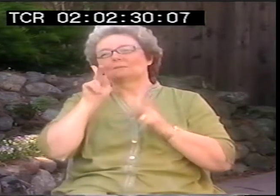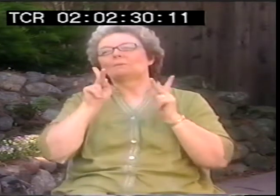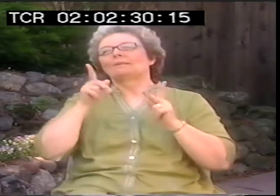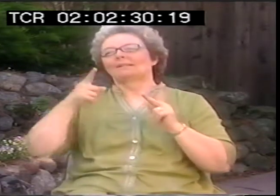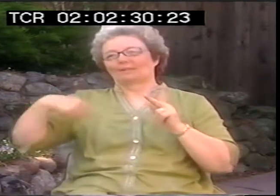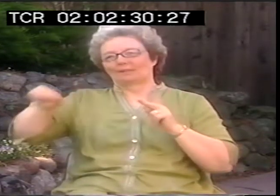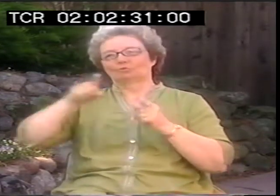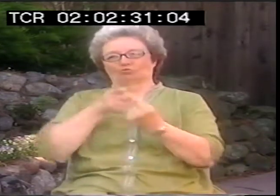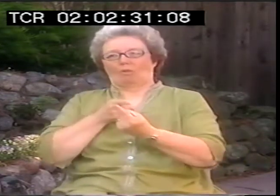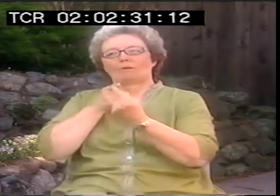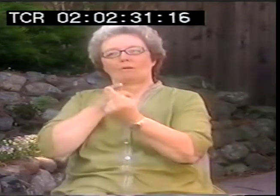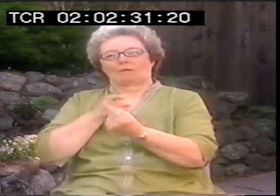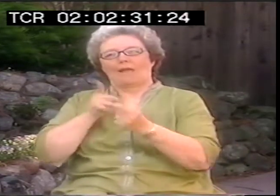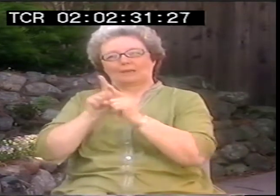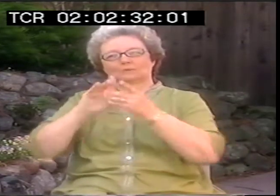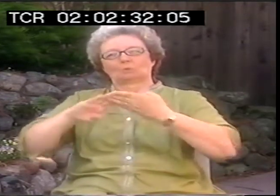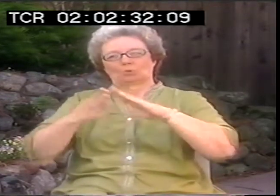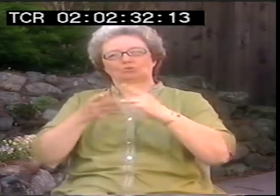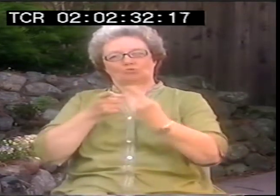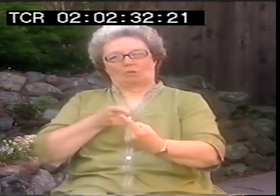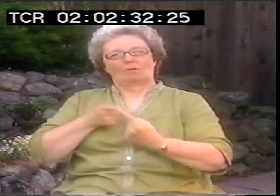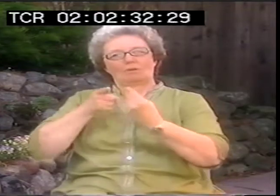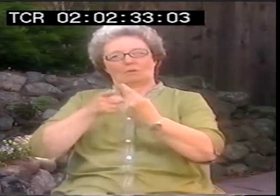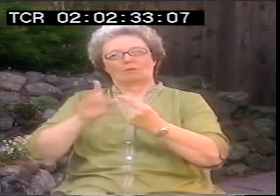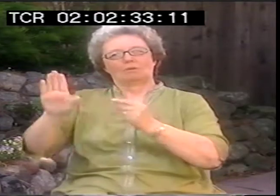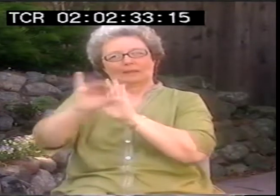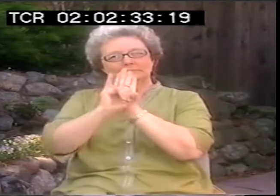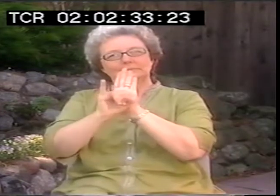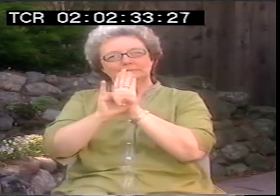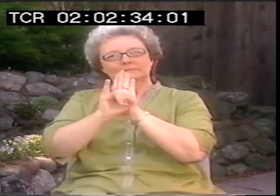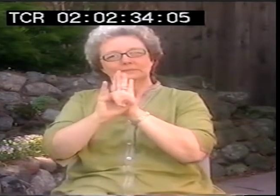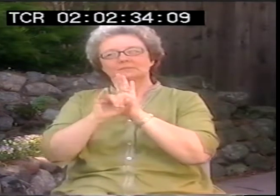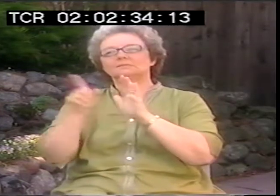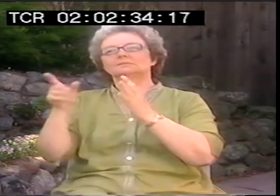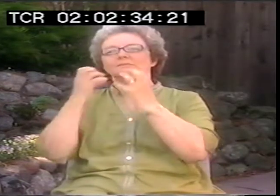If I could meet him now, I would say, no, you're not understanding. Deaf people as a community were struggling